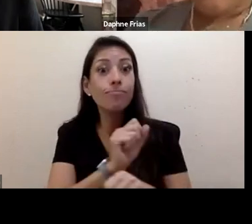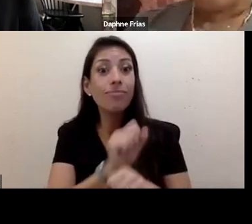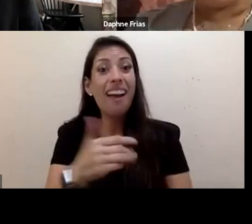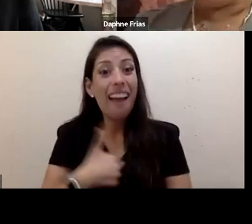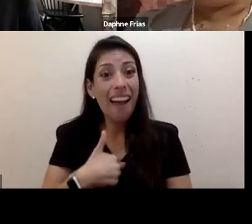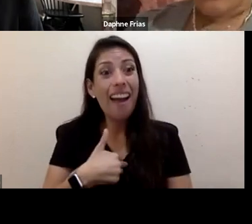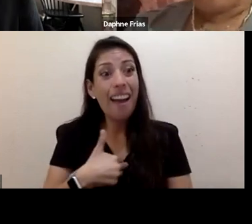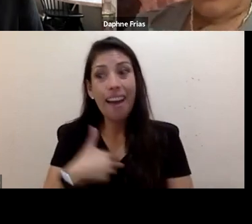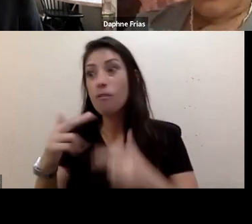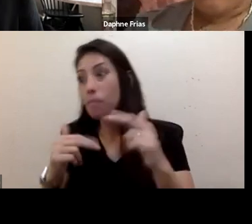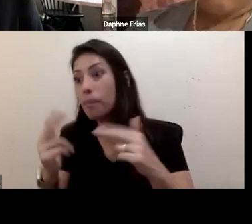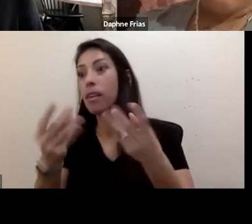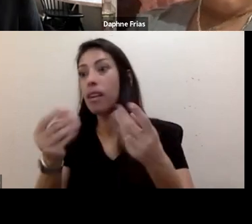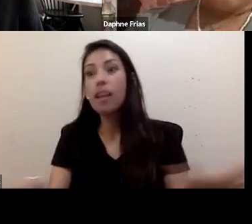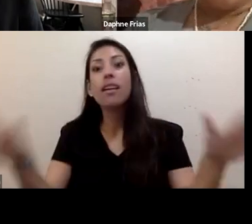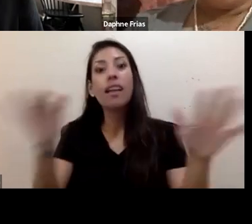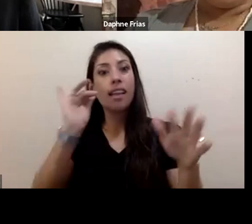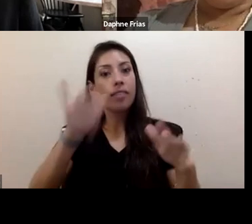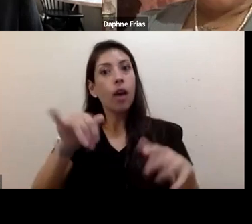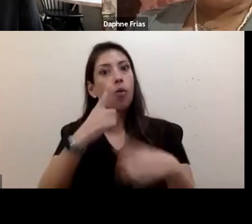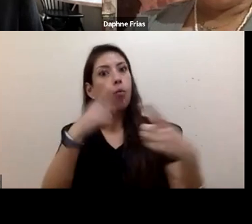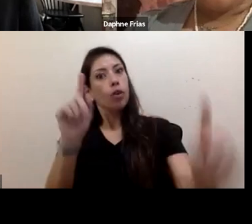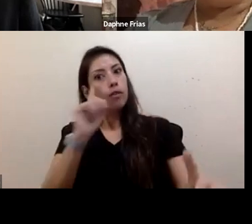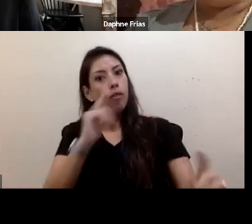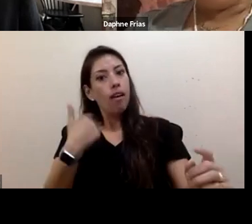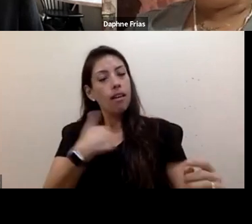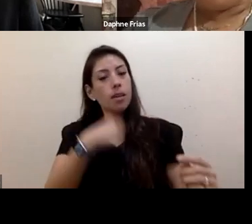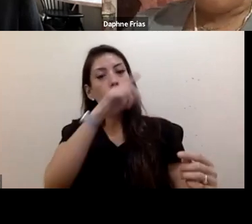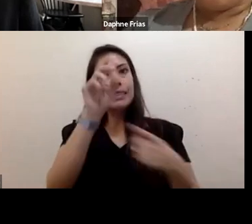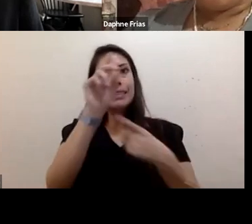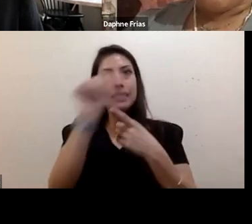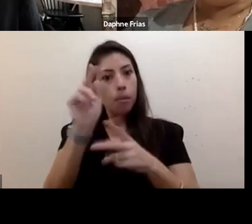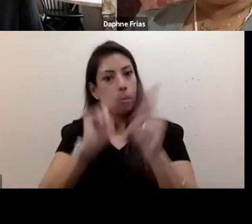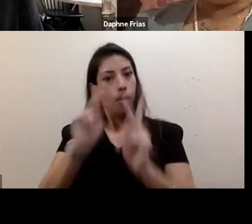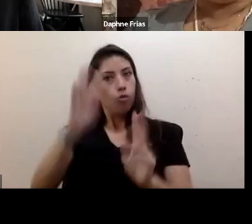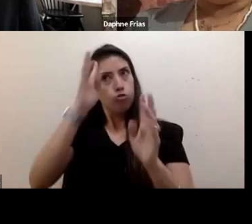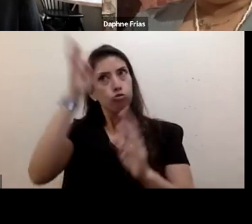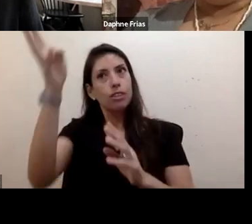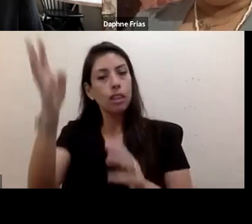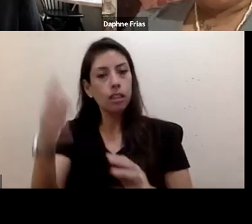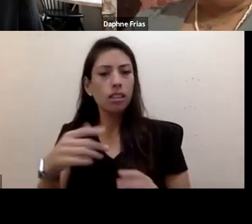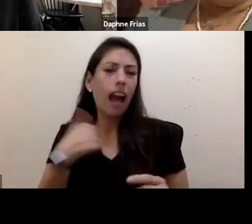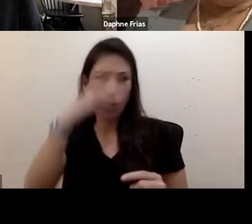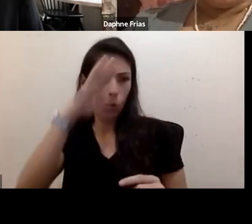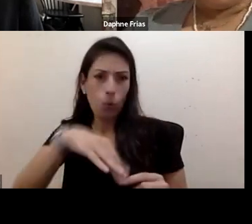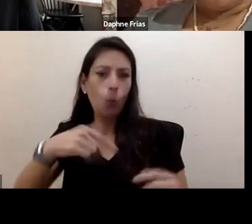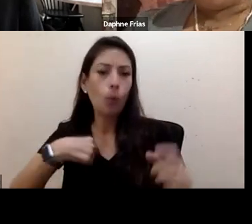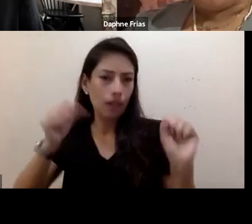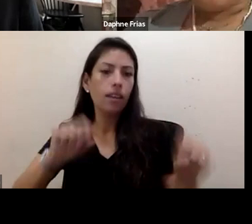because it was made by us. And I'm hopeful that we can get there, but we can't get there unless we're included